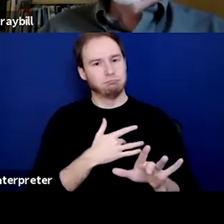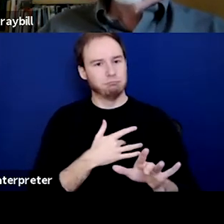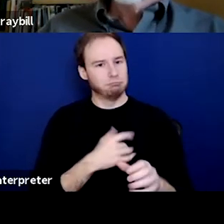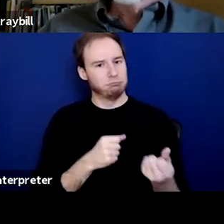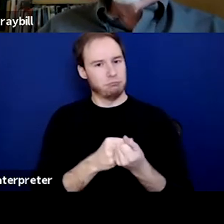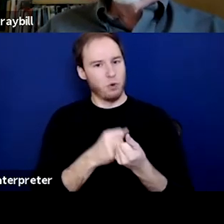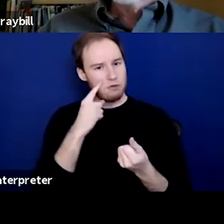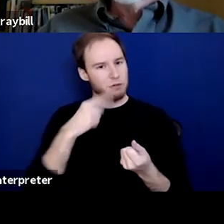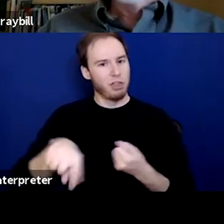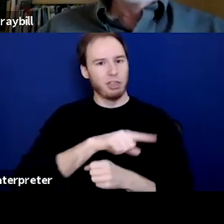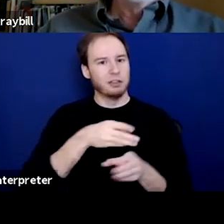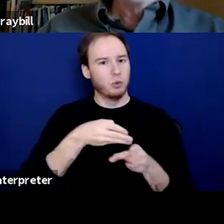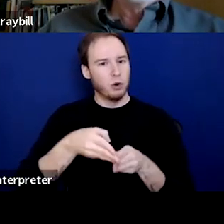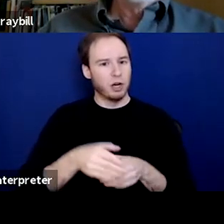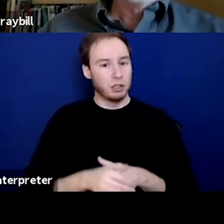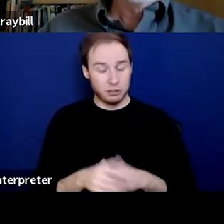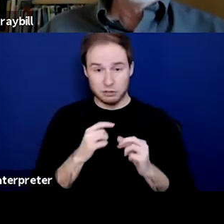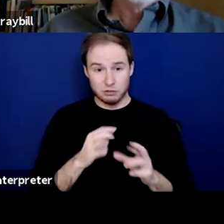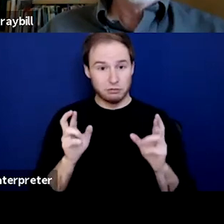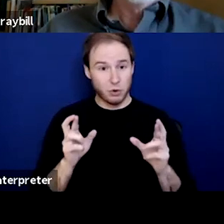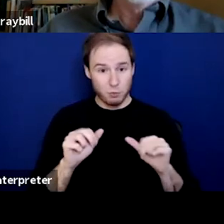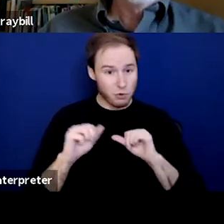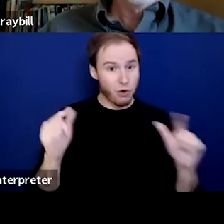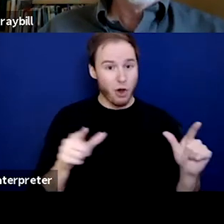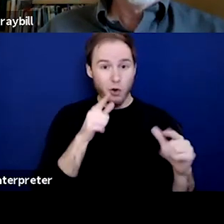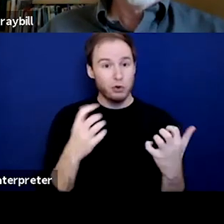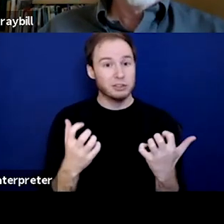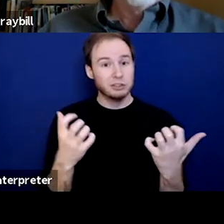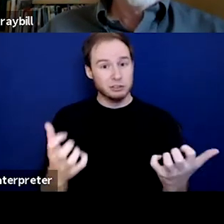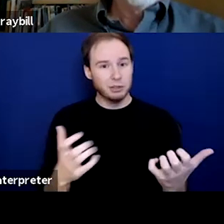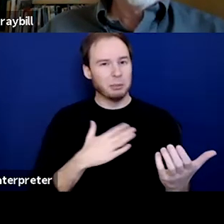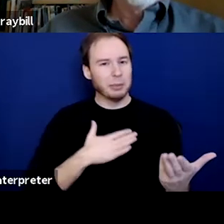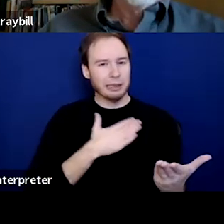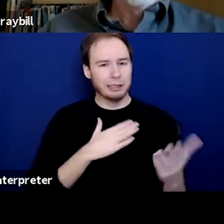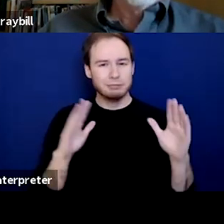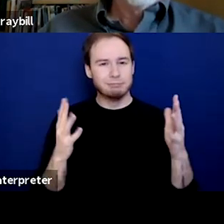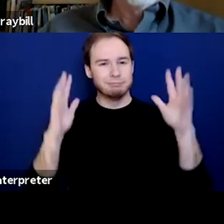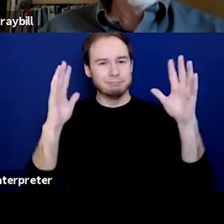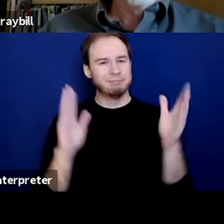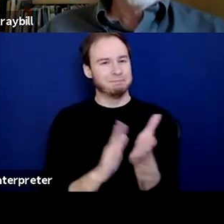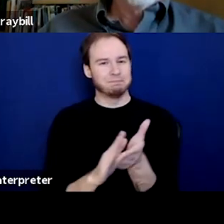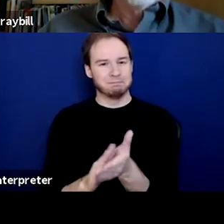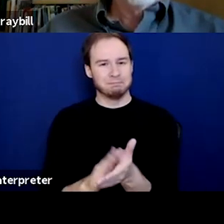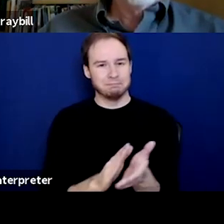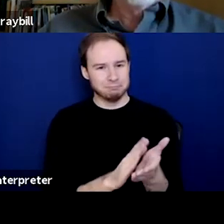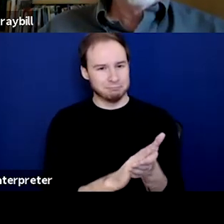And so, I will hope all the attendees join me in a round of applause for our presenters. We just really couldn't thank you enough